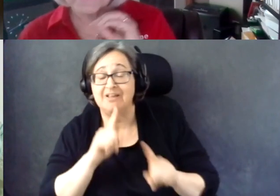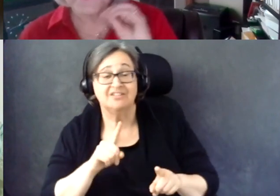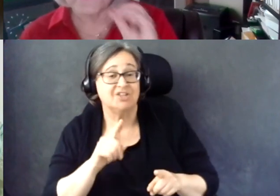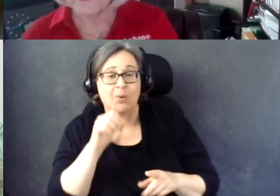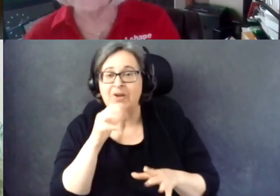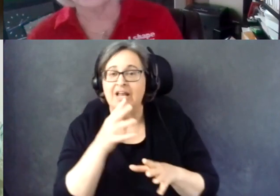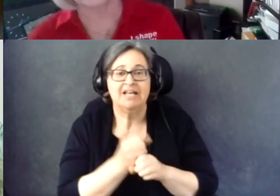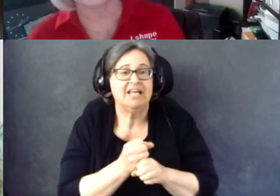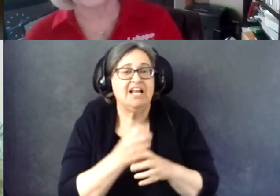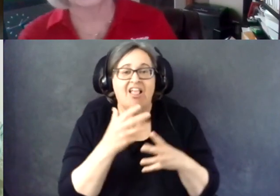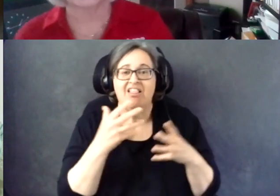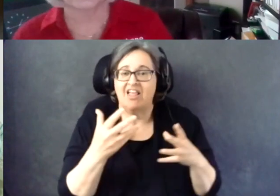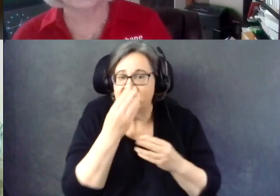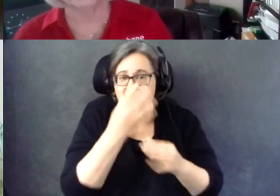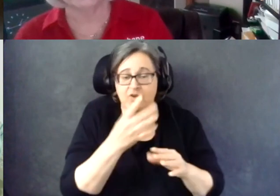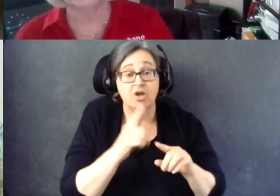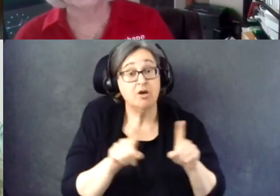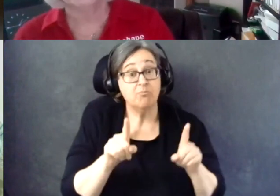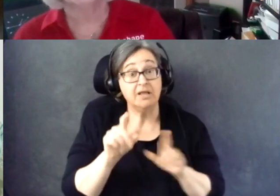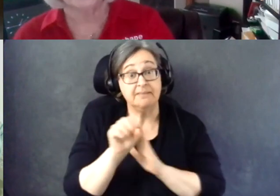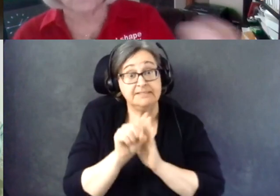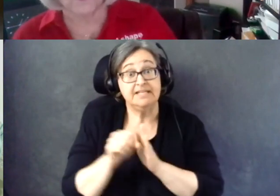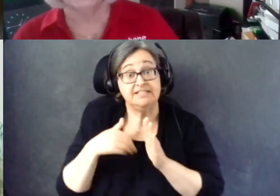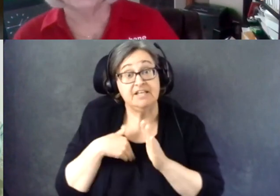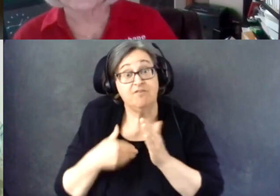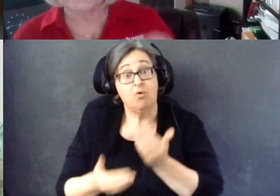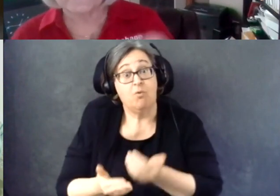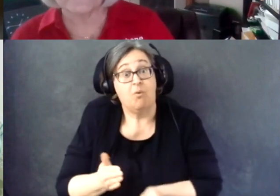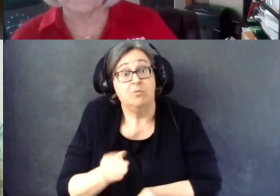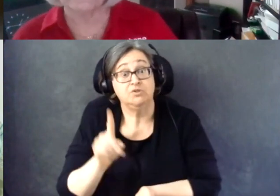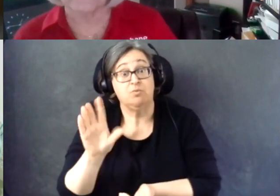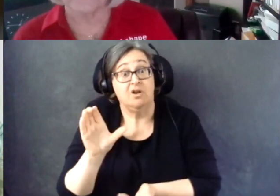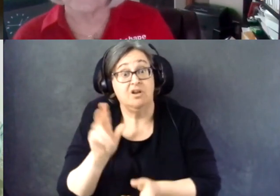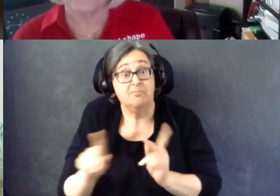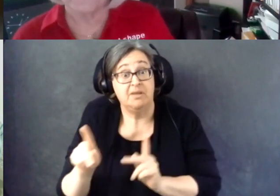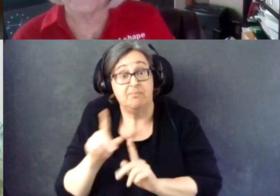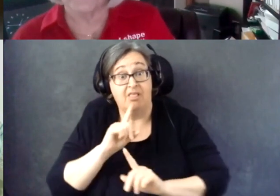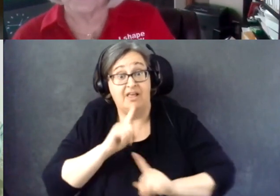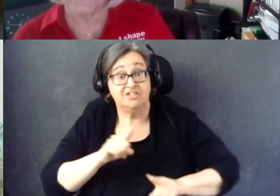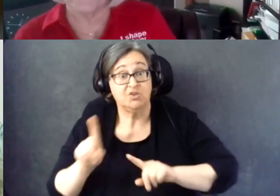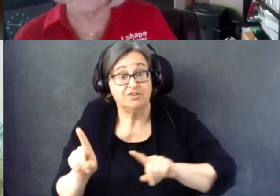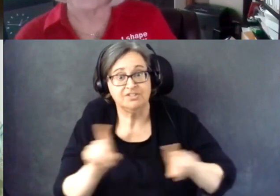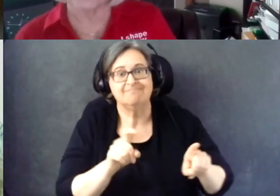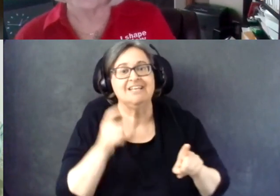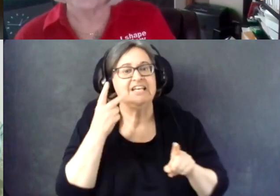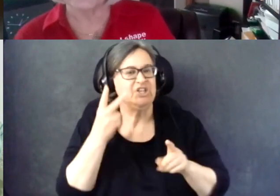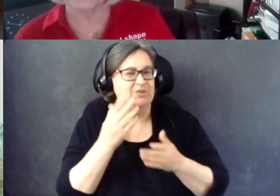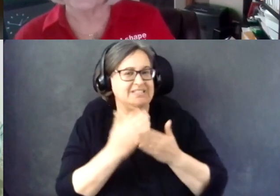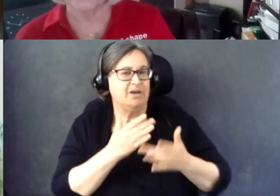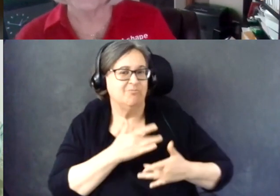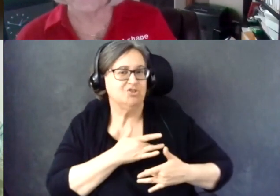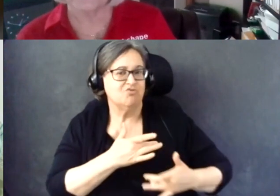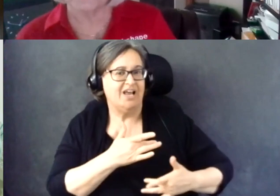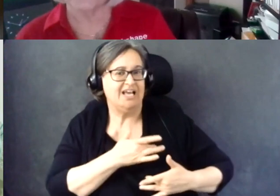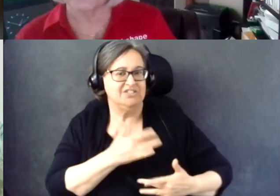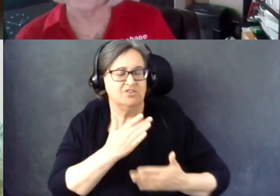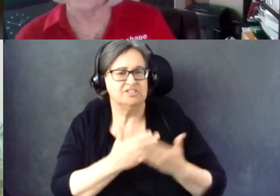But states close to 100, you can see some trends, or something that jumps out at you